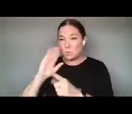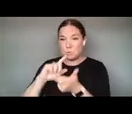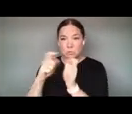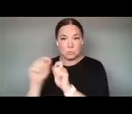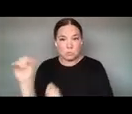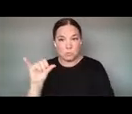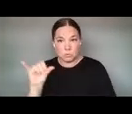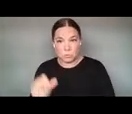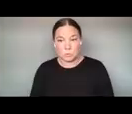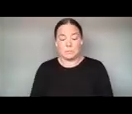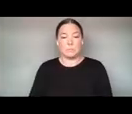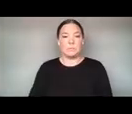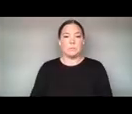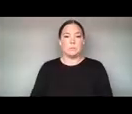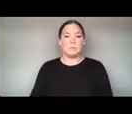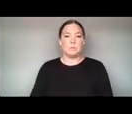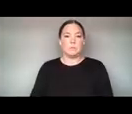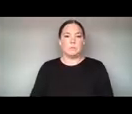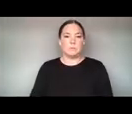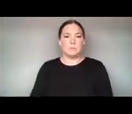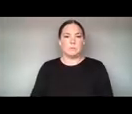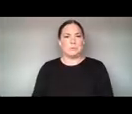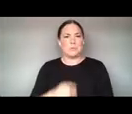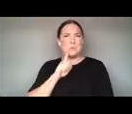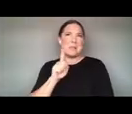THAT'S A, THAT'S PRETTY AMERICAN IF YOU, IF YOU ASK ME.